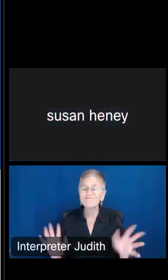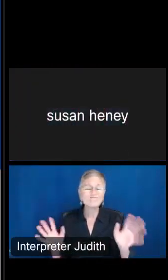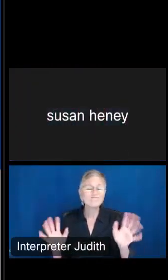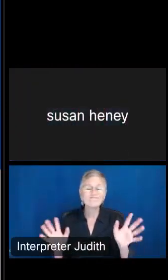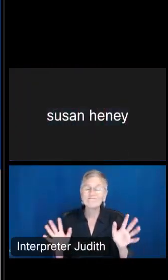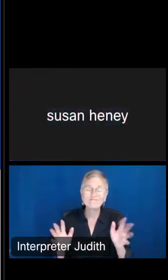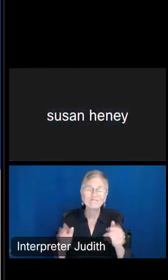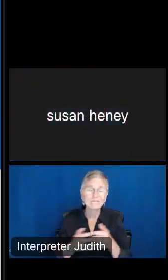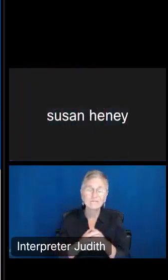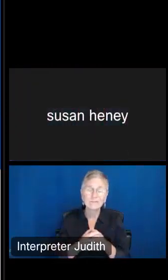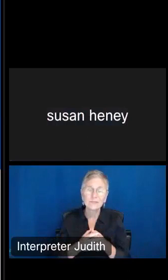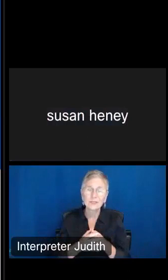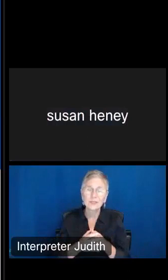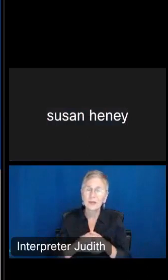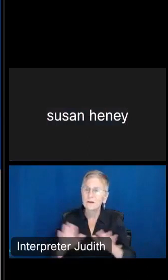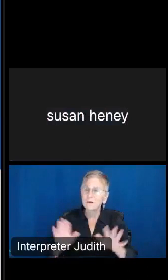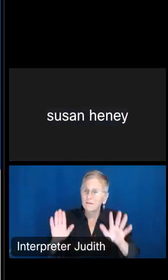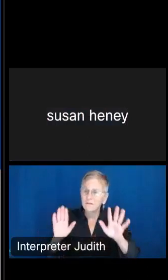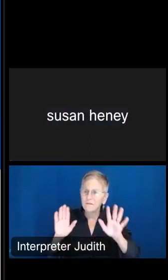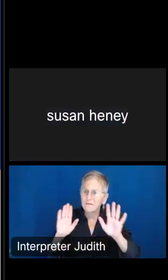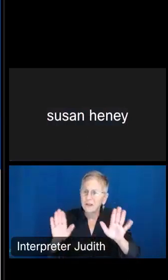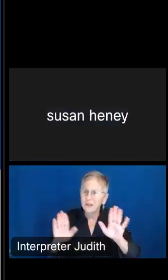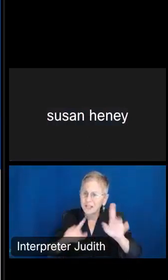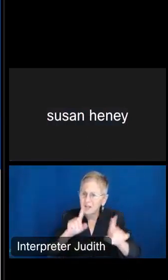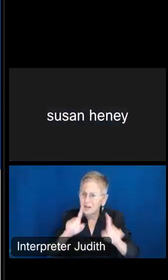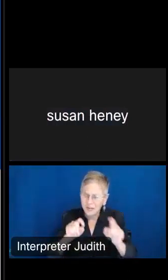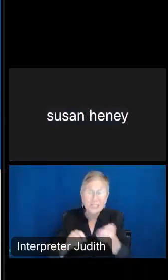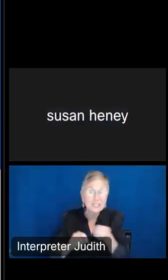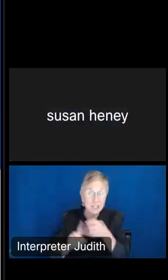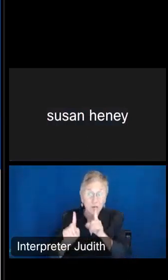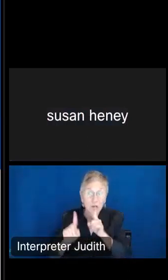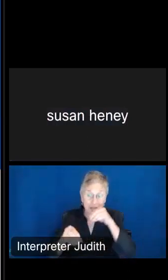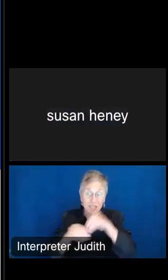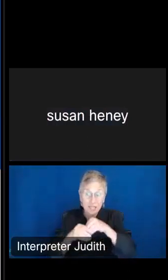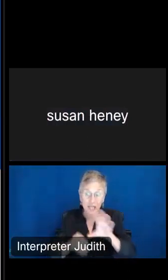a fantastic question, so yes, there are some answers in the chat. Thank you. Yes.